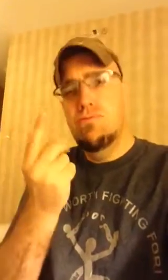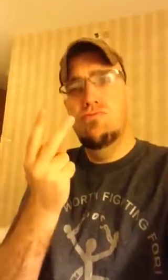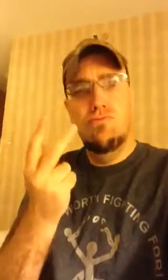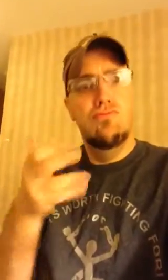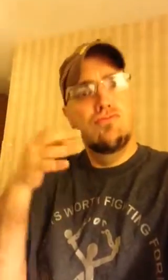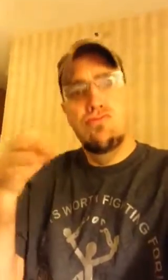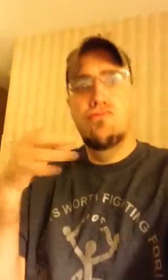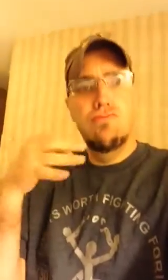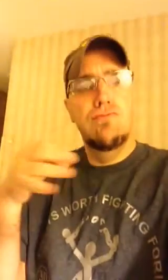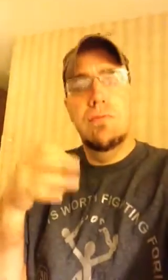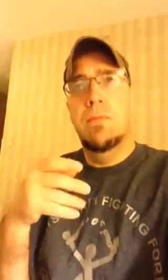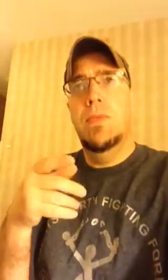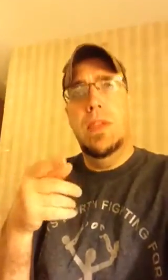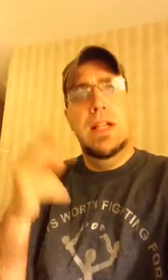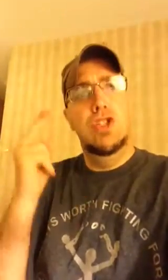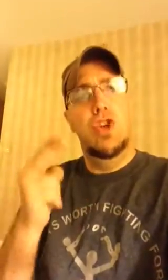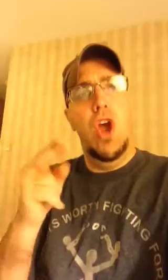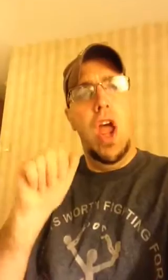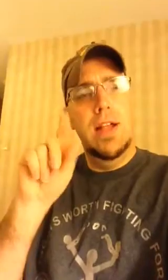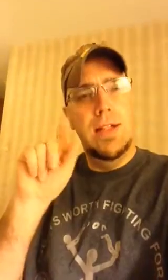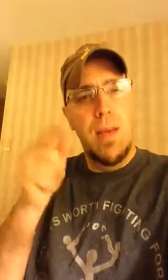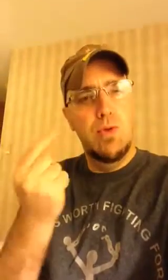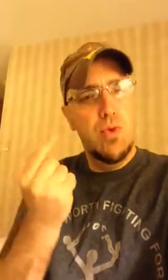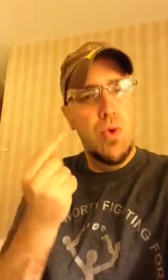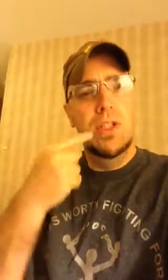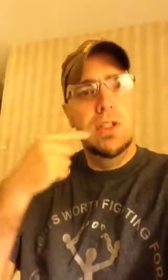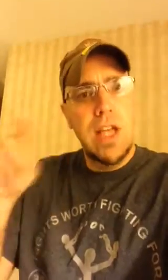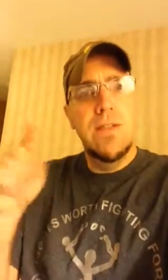These two people explaind many experiences of history of ADAPT and their Success.